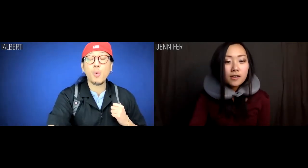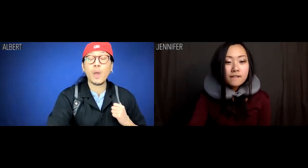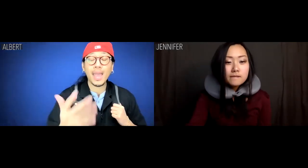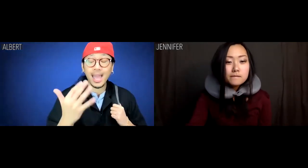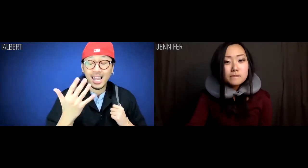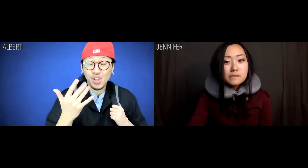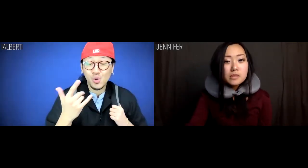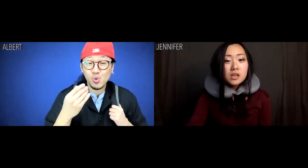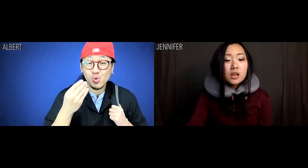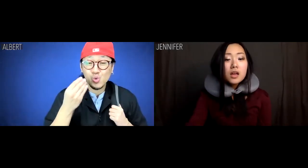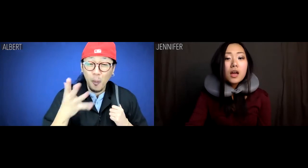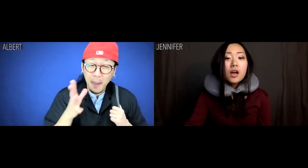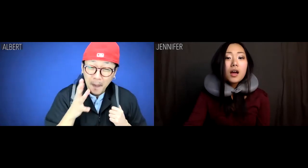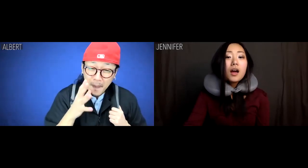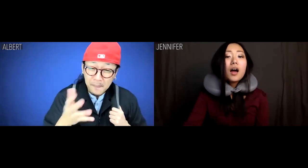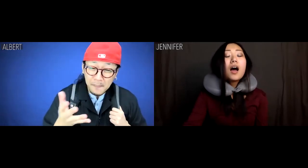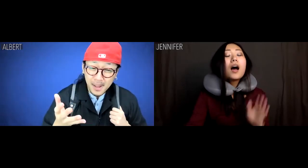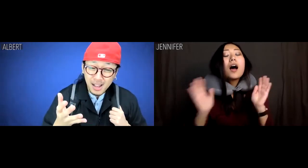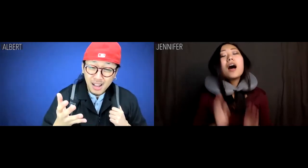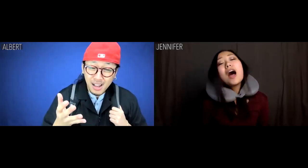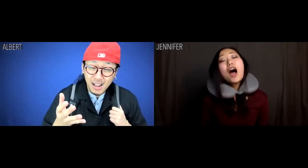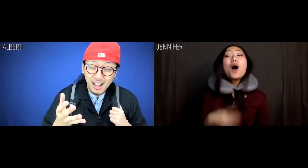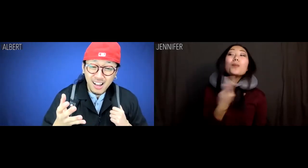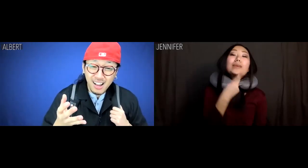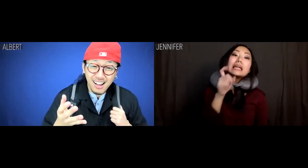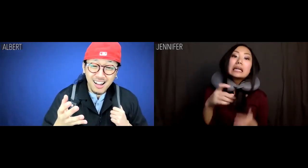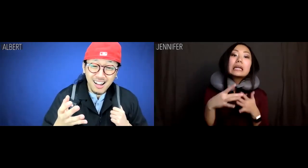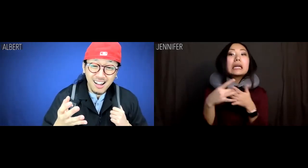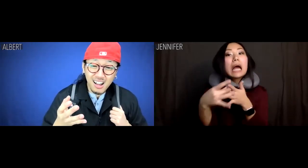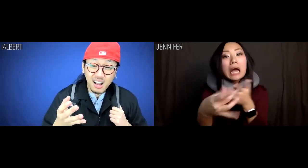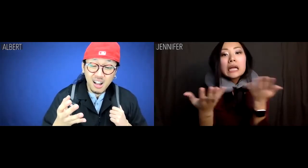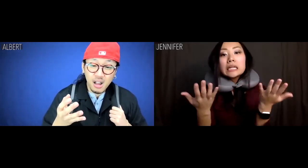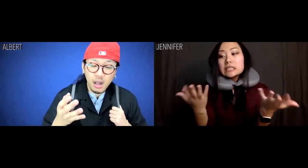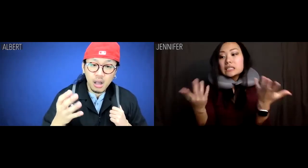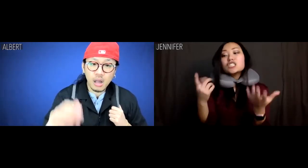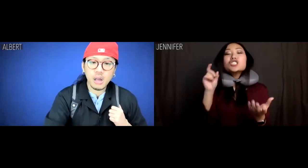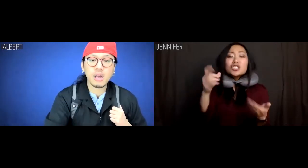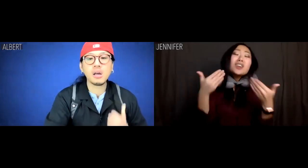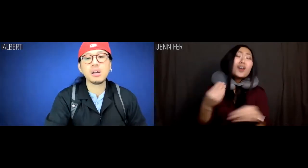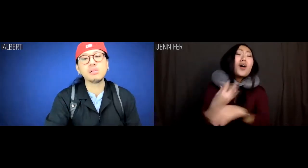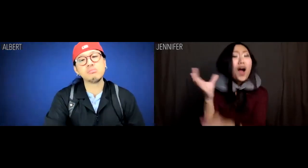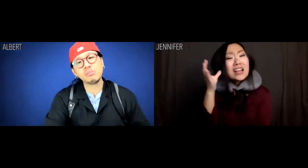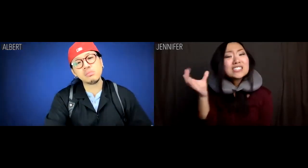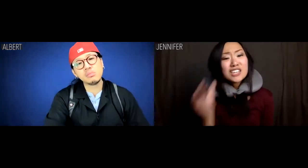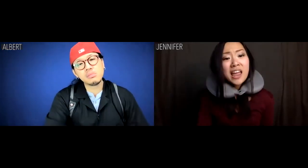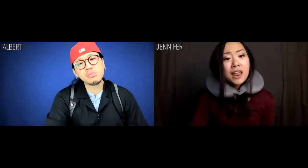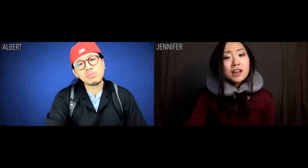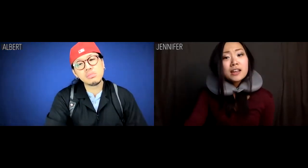Albert: You told Mom about this? Jennifer: Albert, I think we need guidance here. I think we should call Cousin Chen.